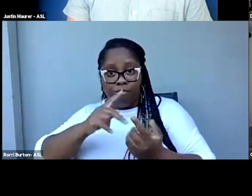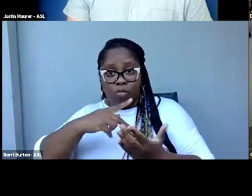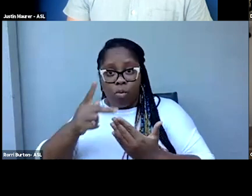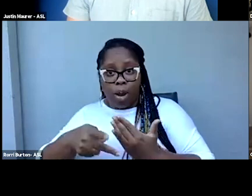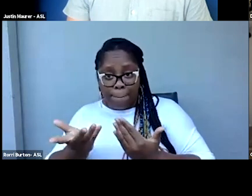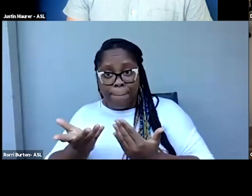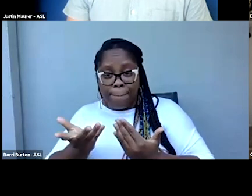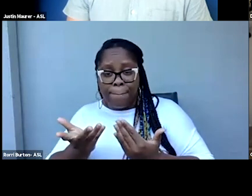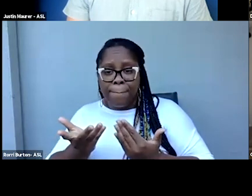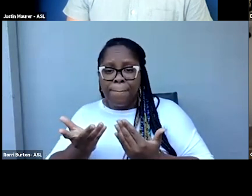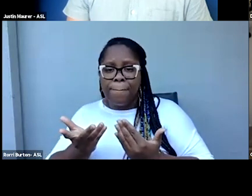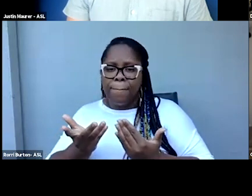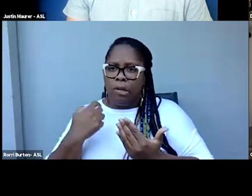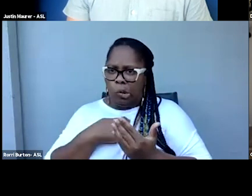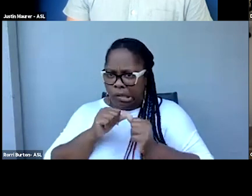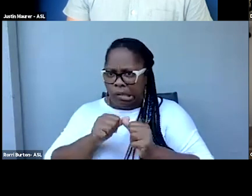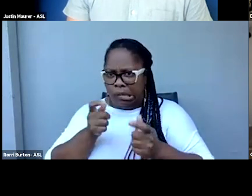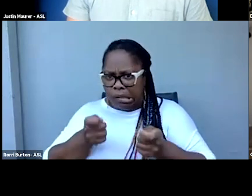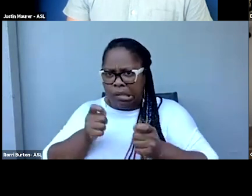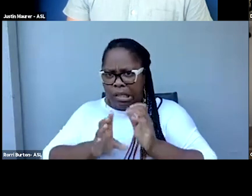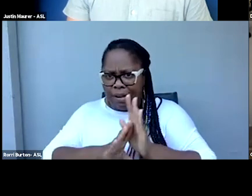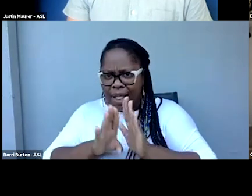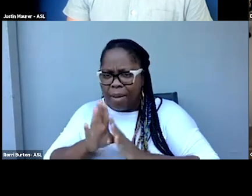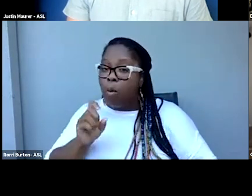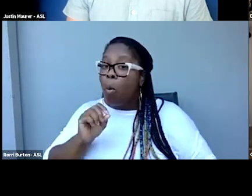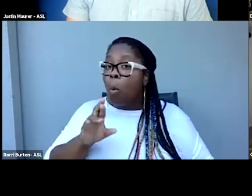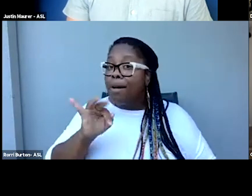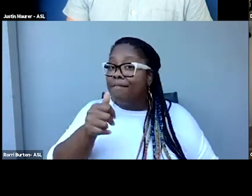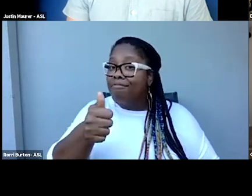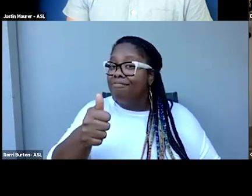as we continue to develop it, or if you run a film festival